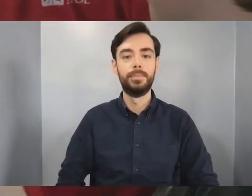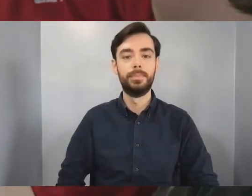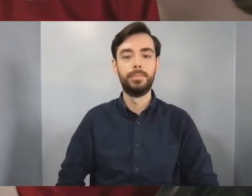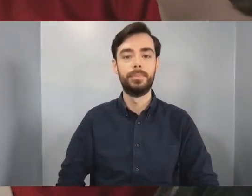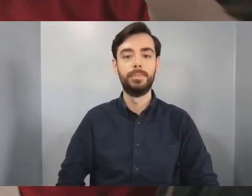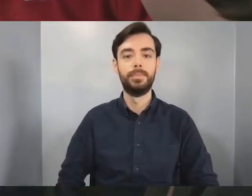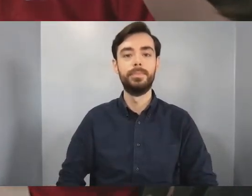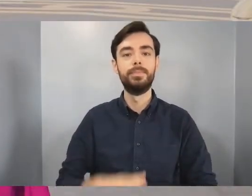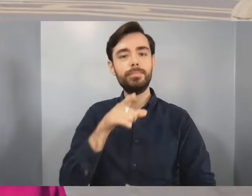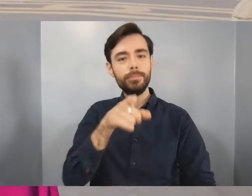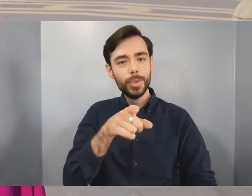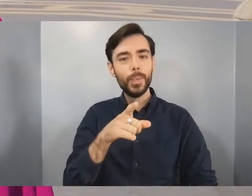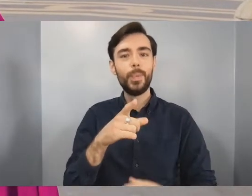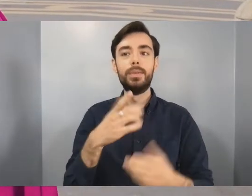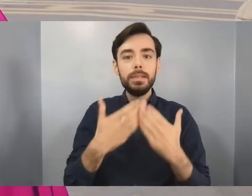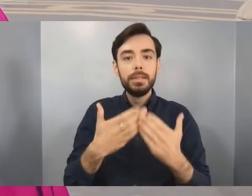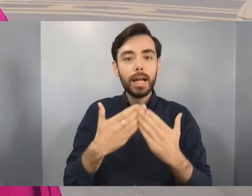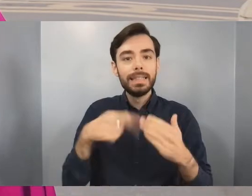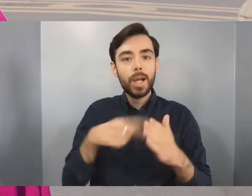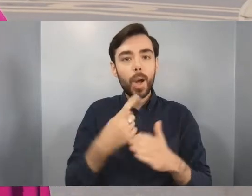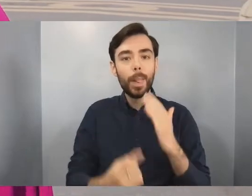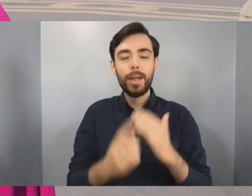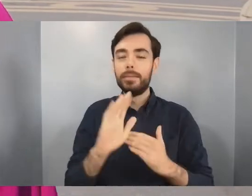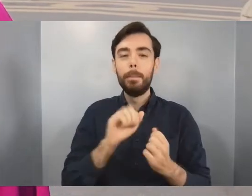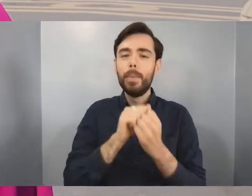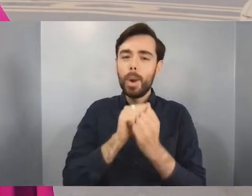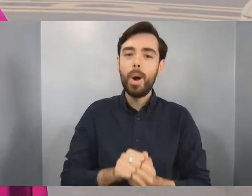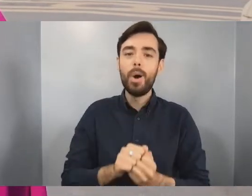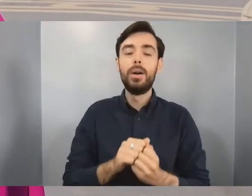are leaving us don't forget us and please come back soon.